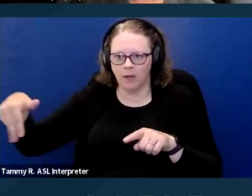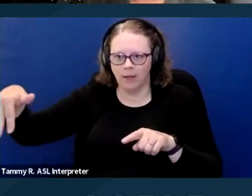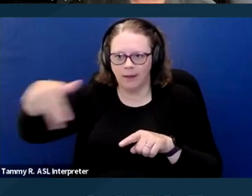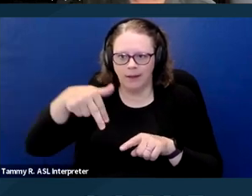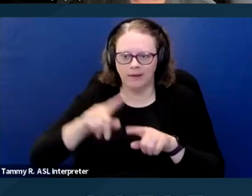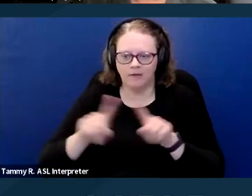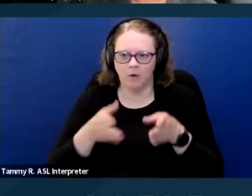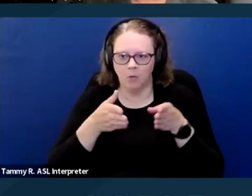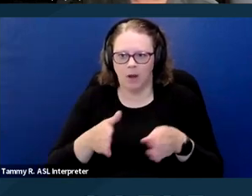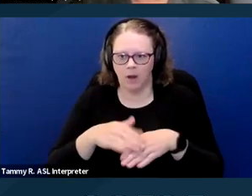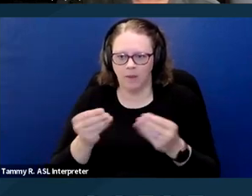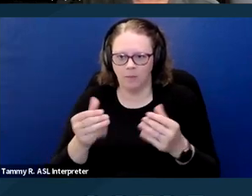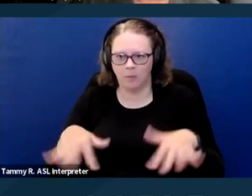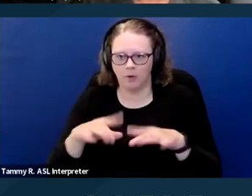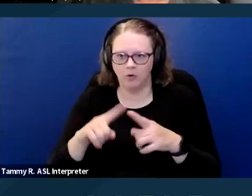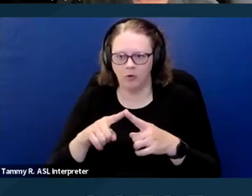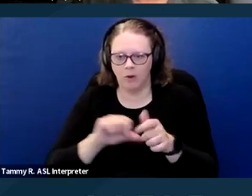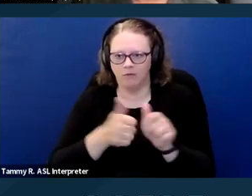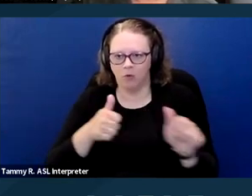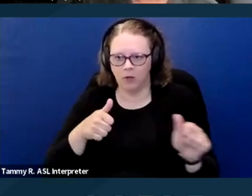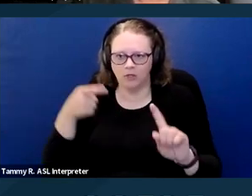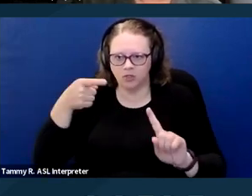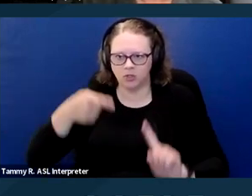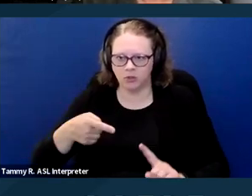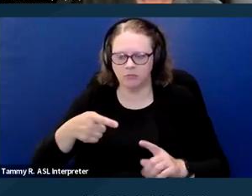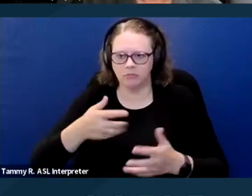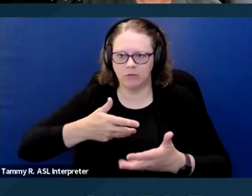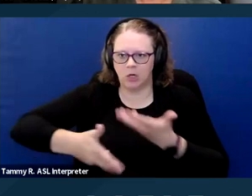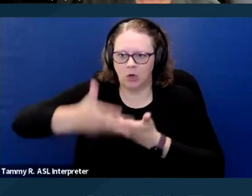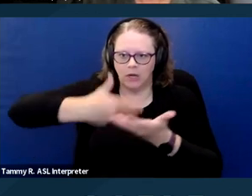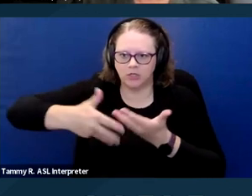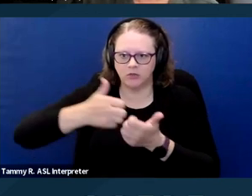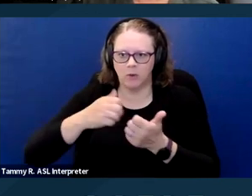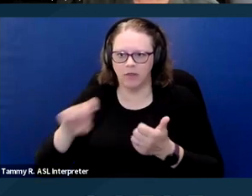to avoid certain interactions with other animals or people. So those are the types of